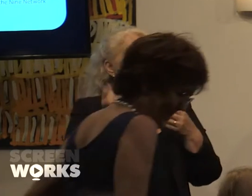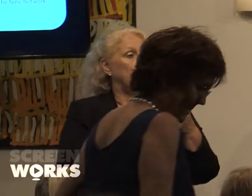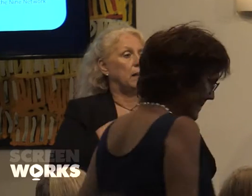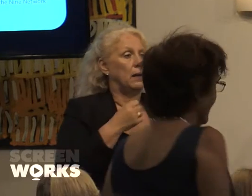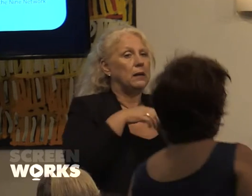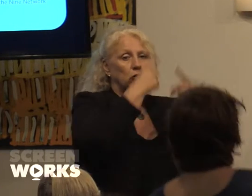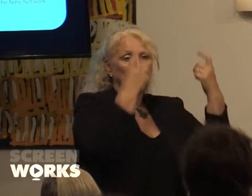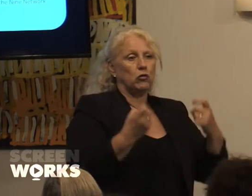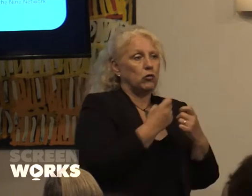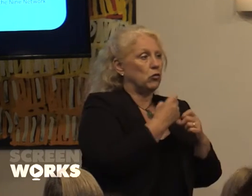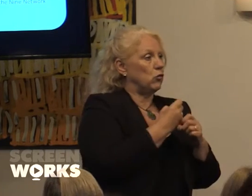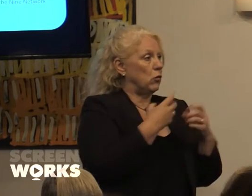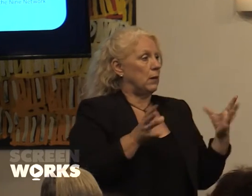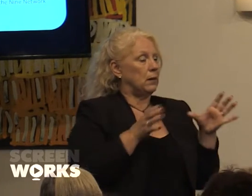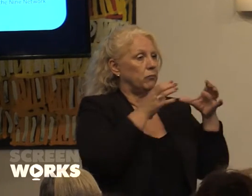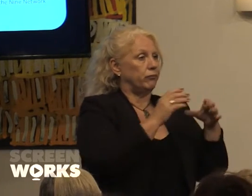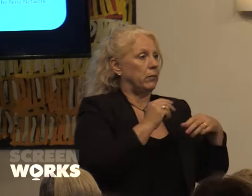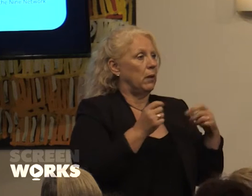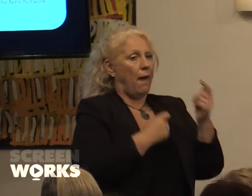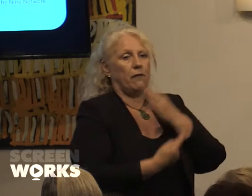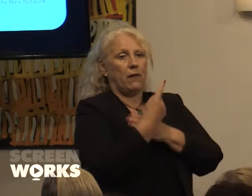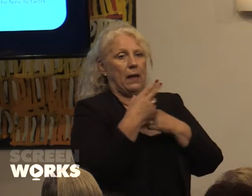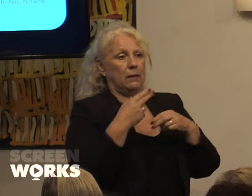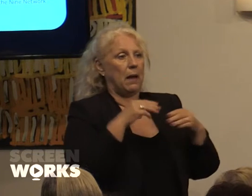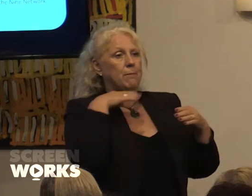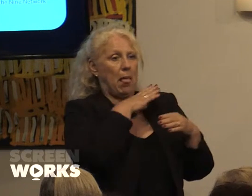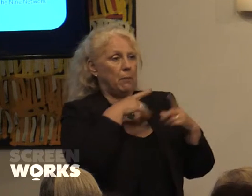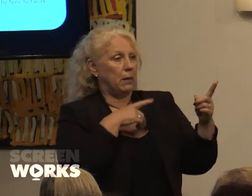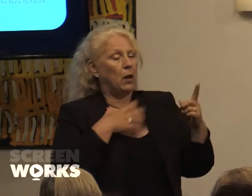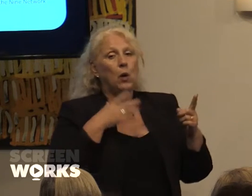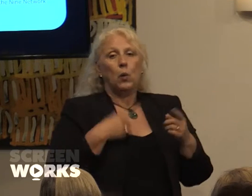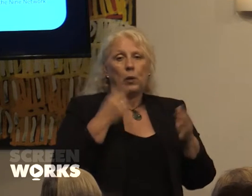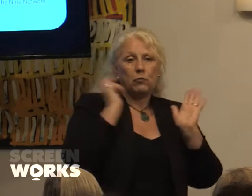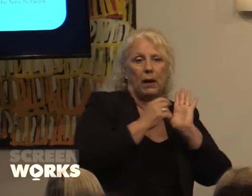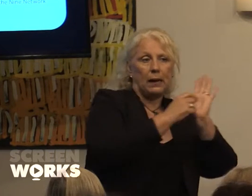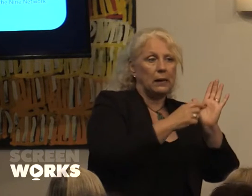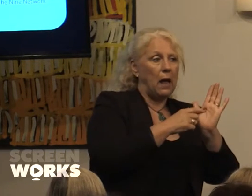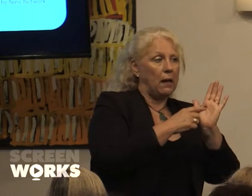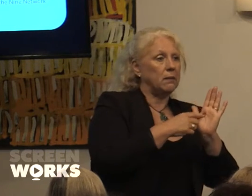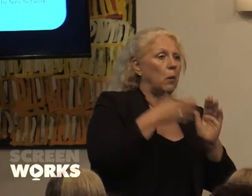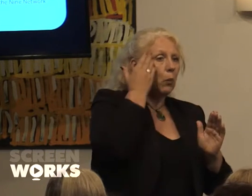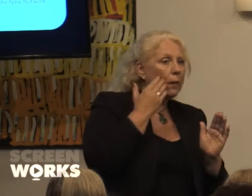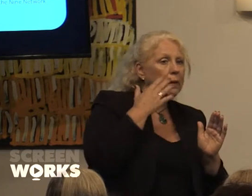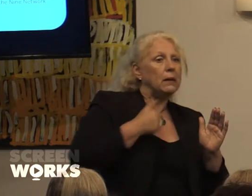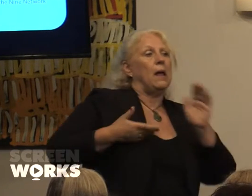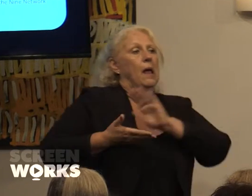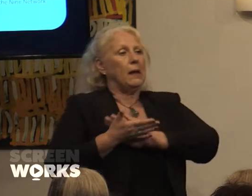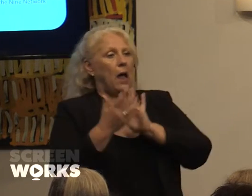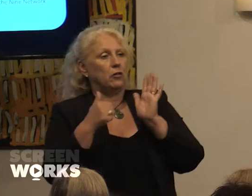Melbourne. We're committed to raising the profile of people from all under-represented groups not just women. We believe that marginalized groups